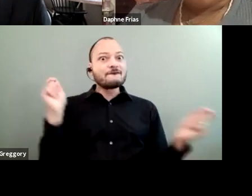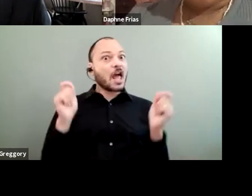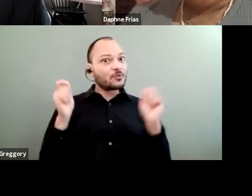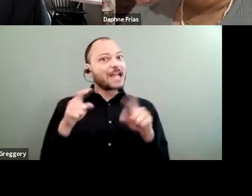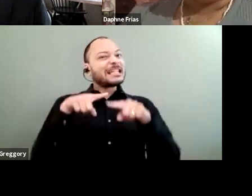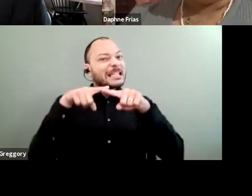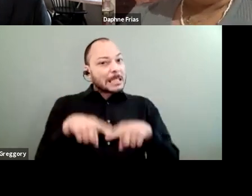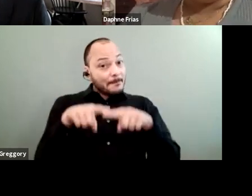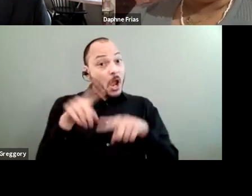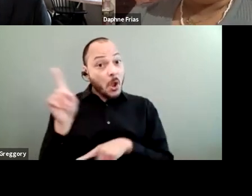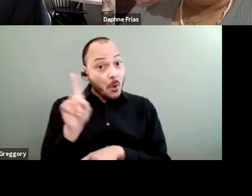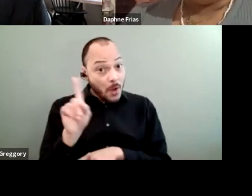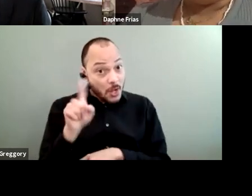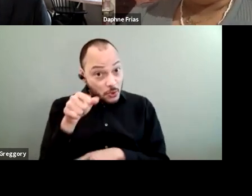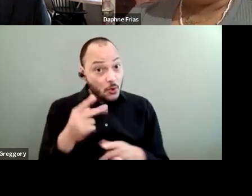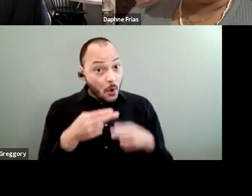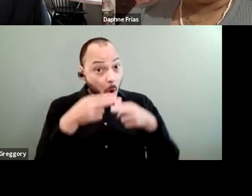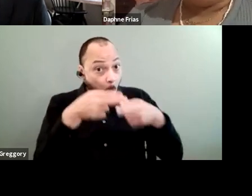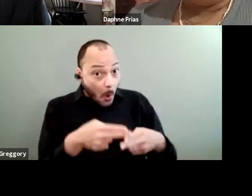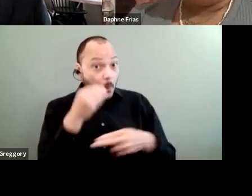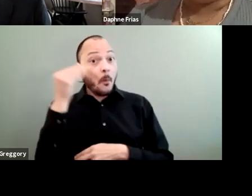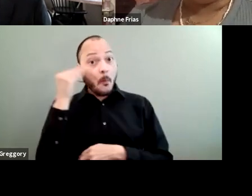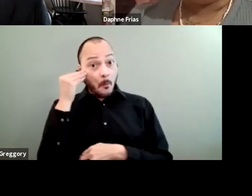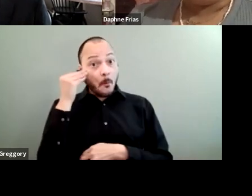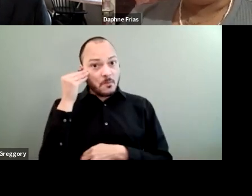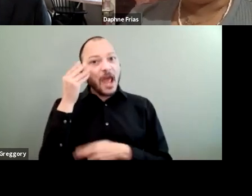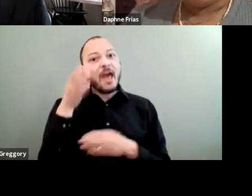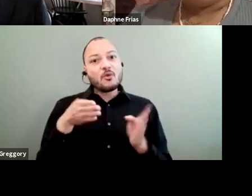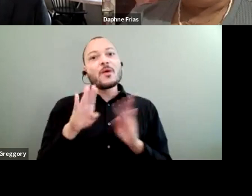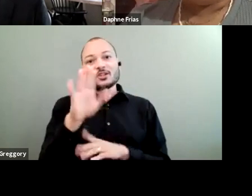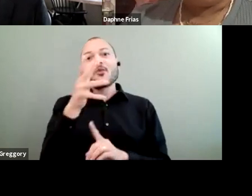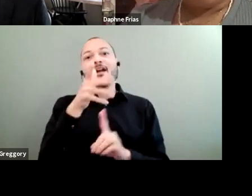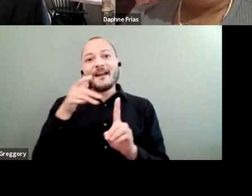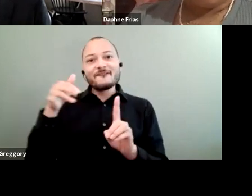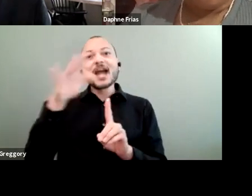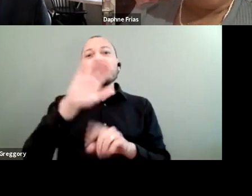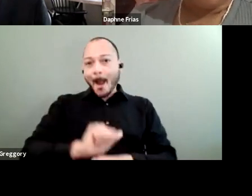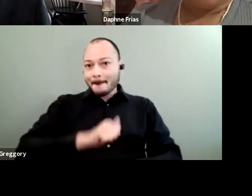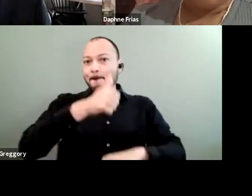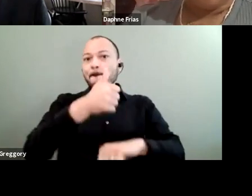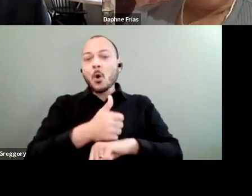and the ways that your environment molds how you experience the climate crisis.